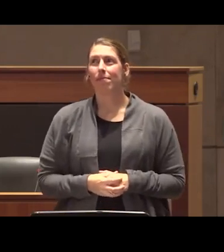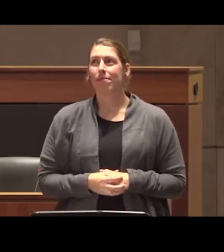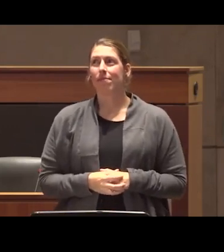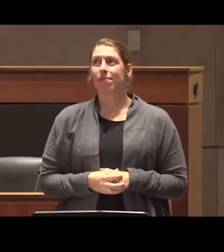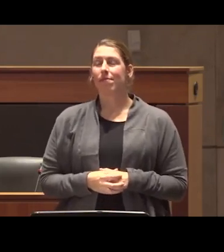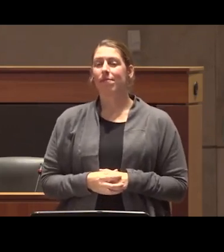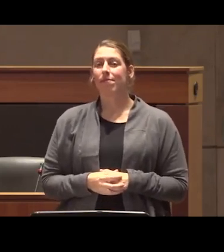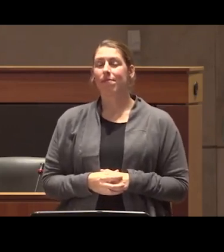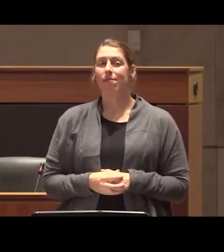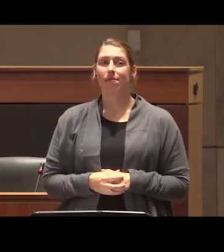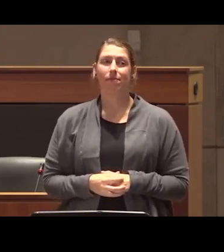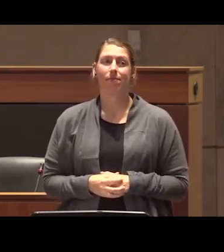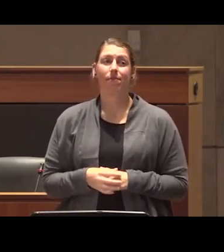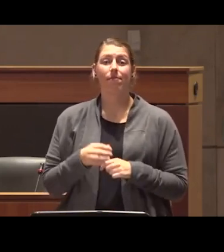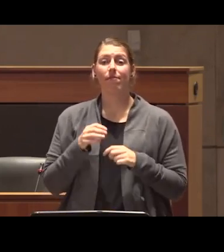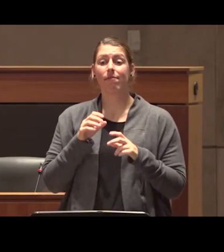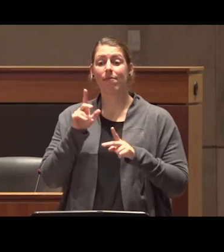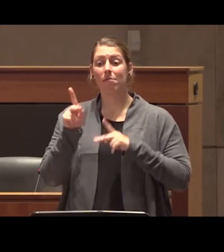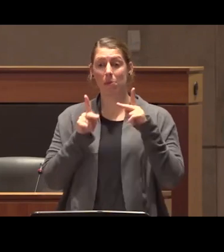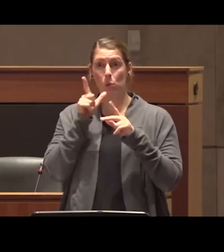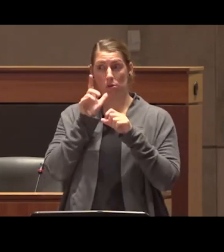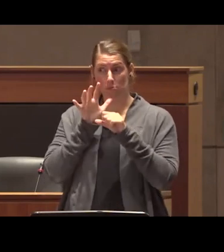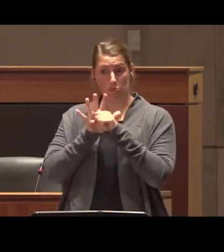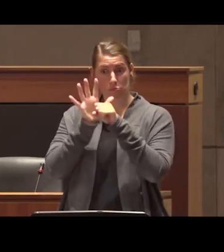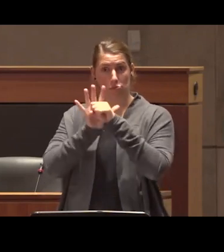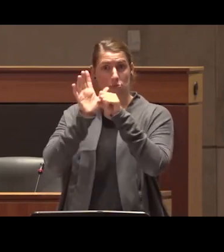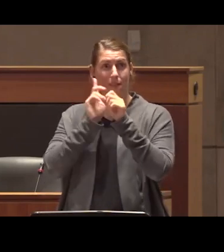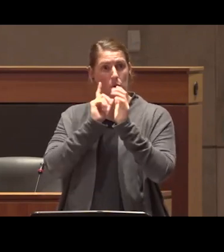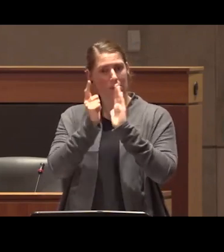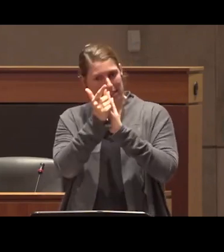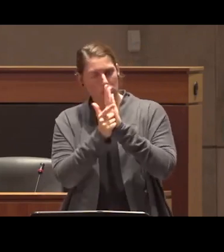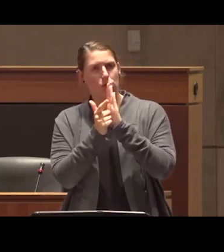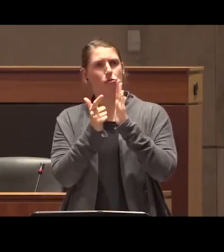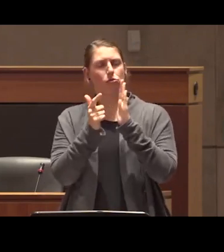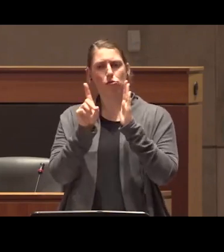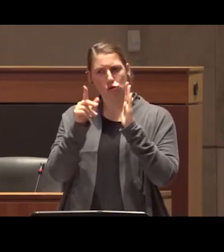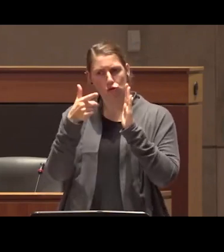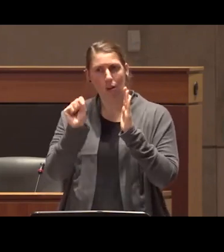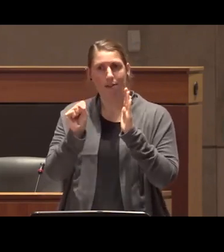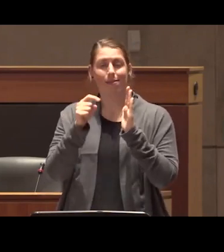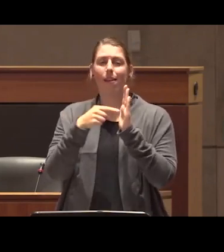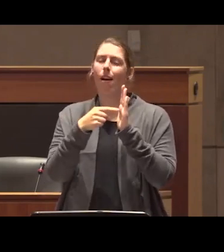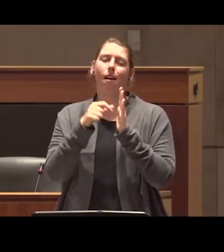folks who are advocating for the legal regulation of psychedelics are not indigenous peoples who